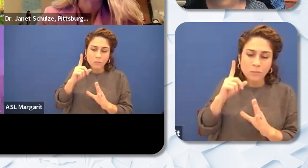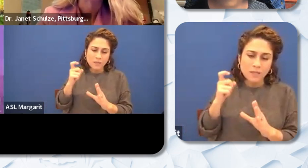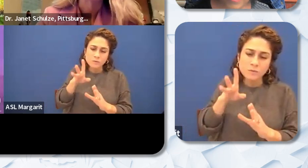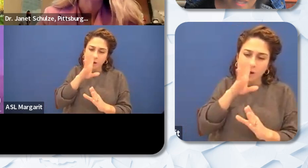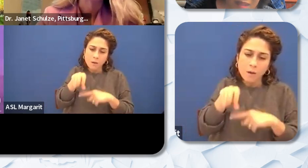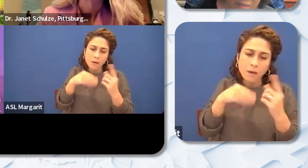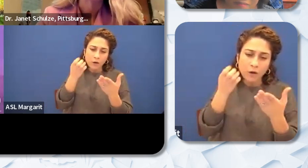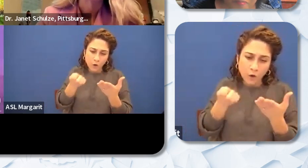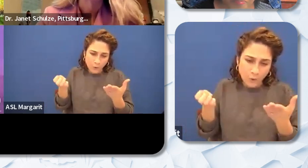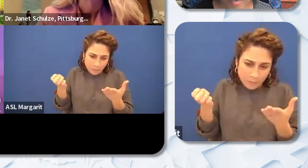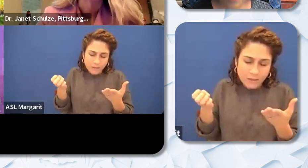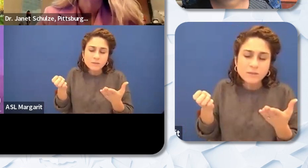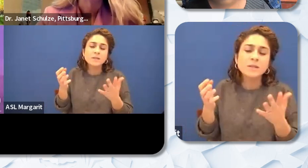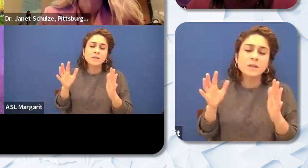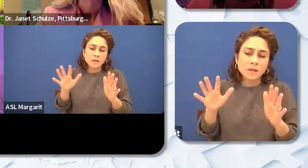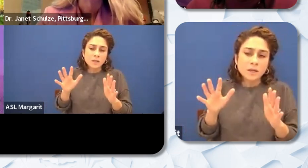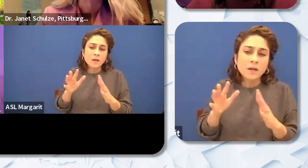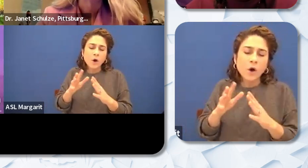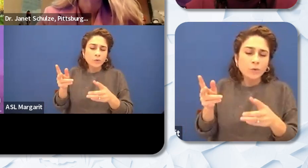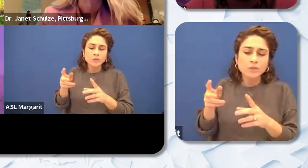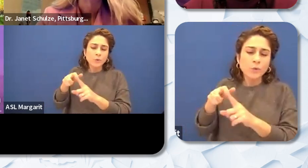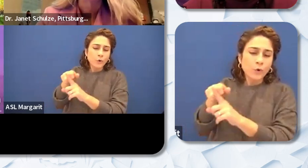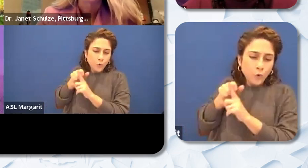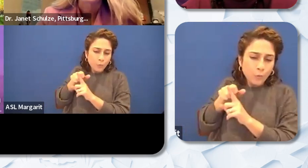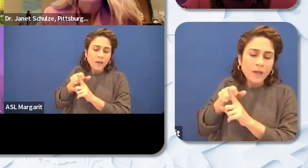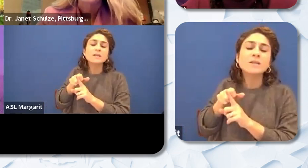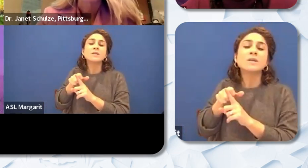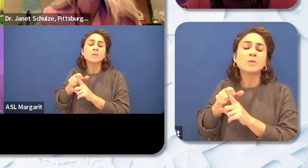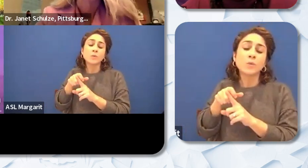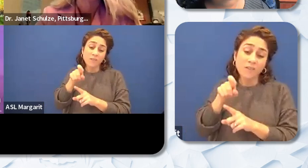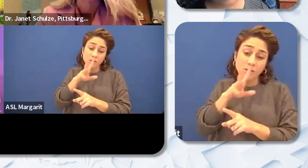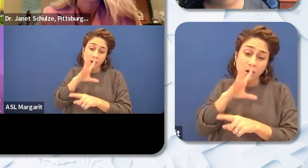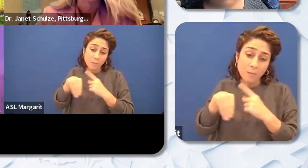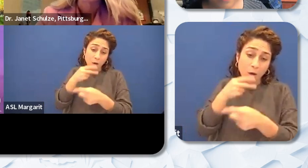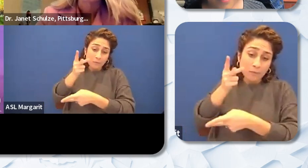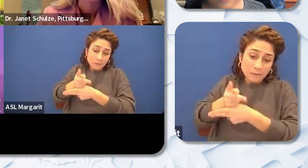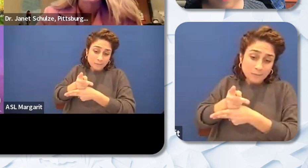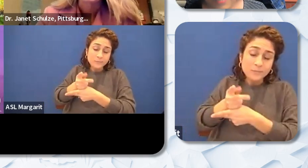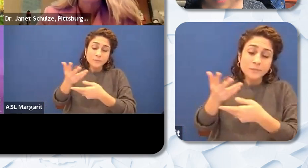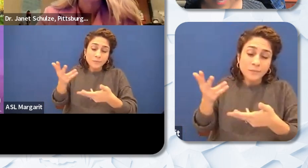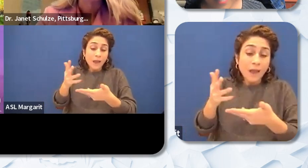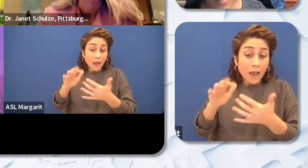about retaining them? Something that we don't really think about is the mental health services